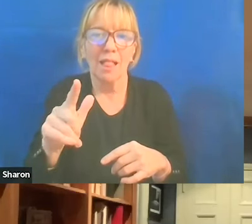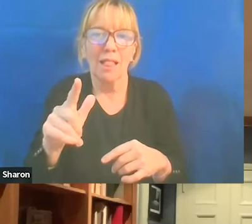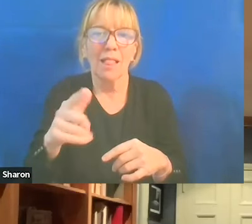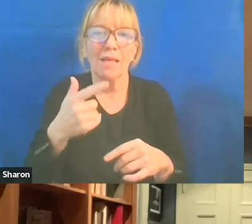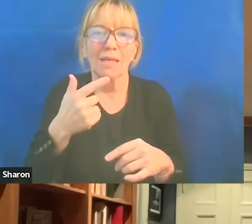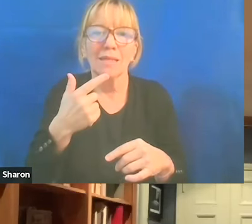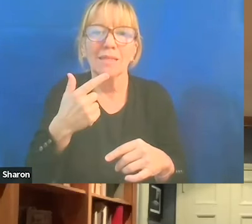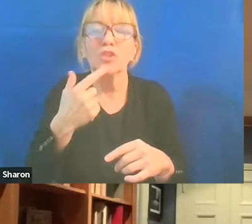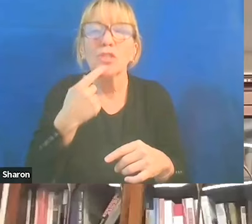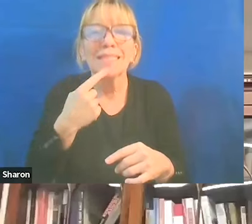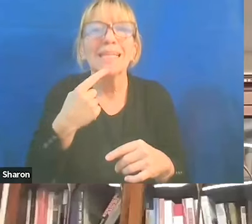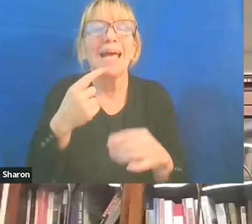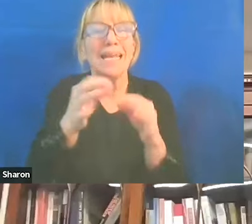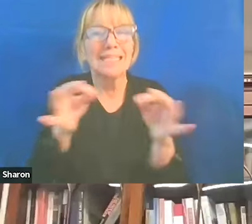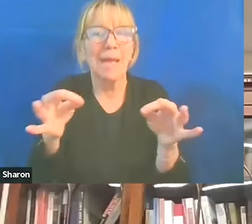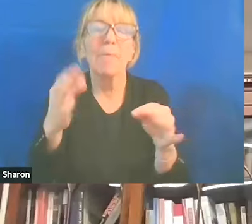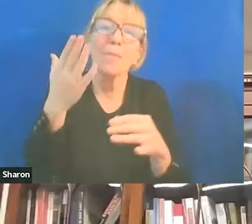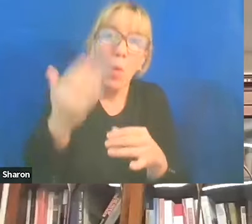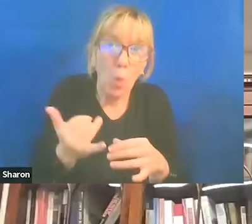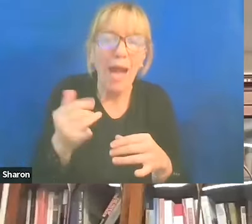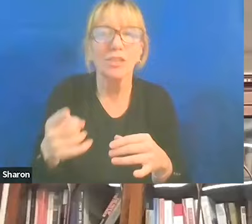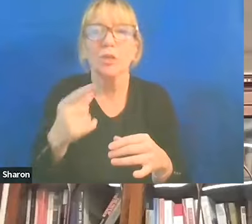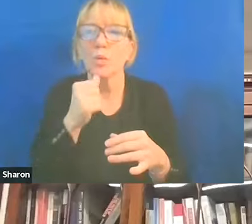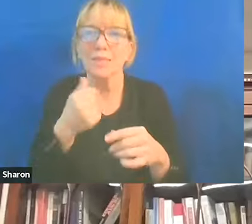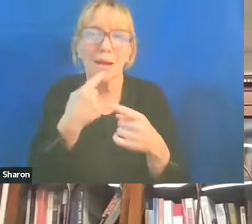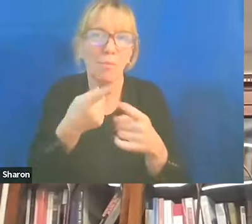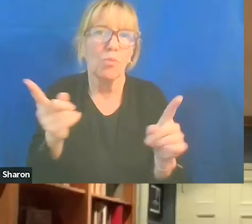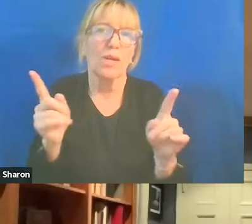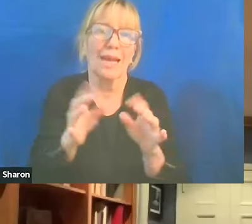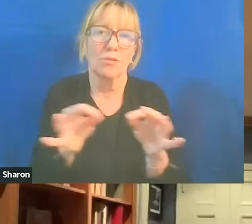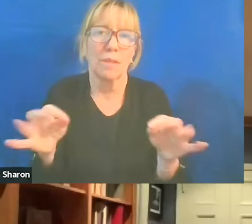putting out a statement. But it was very clear that she was focusing